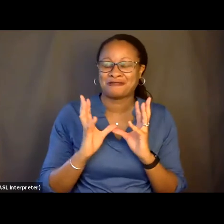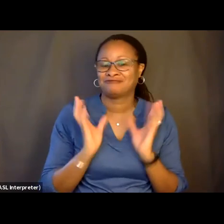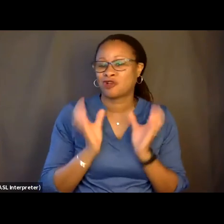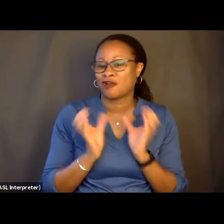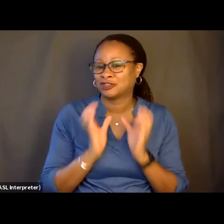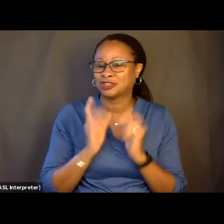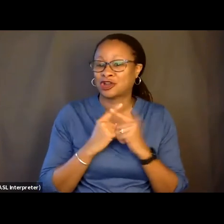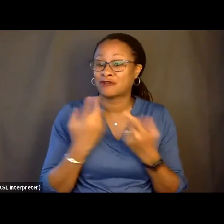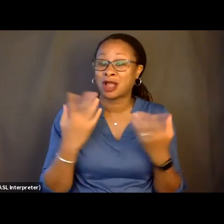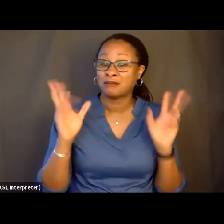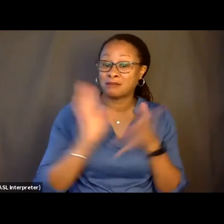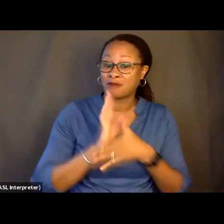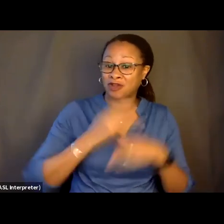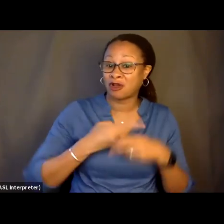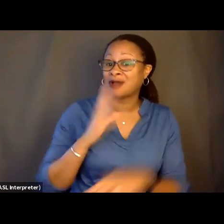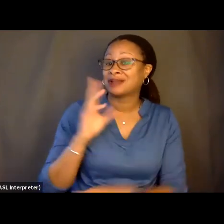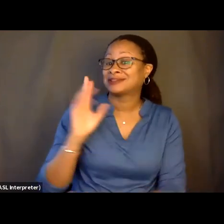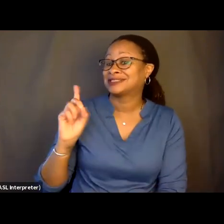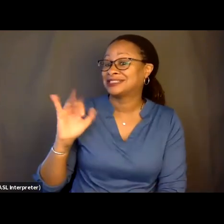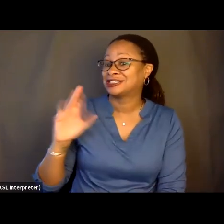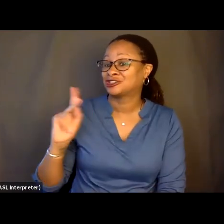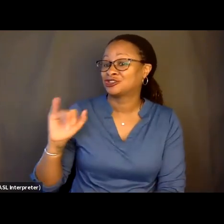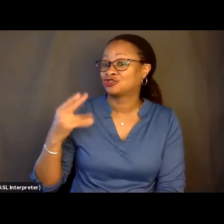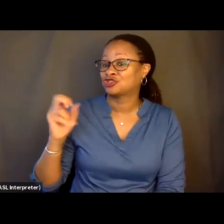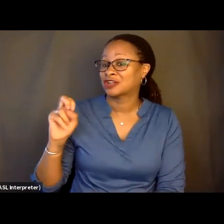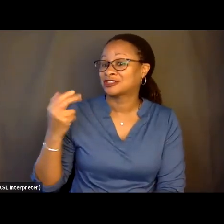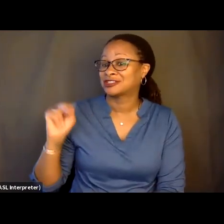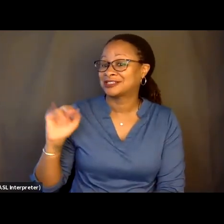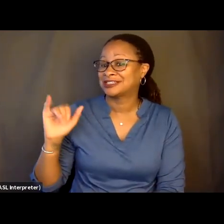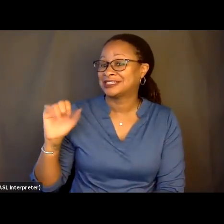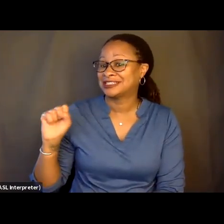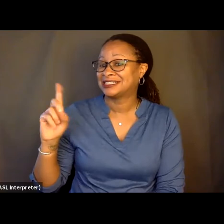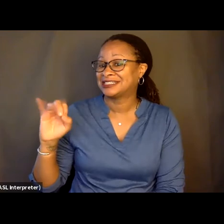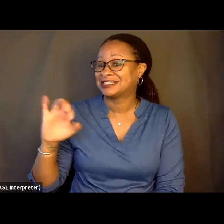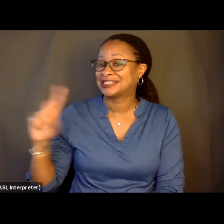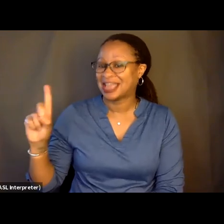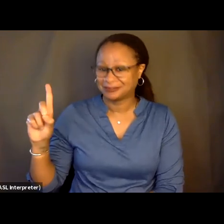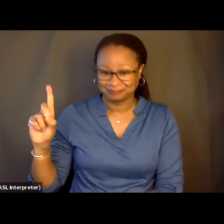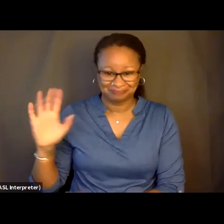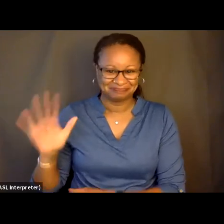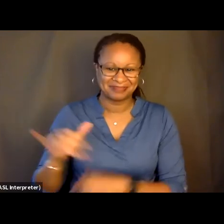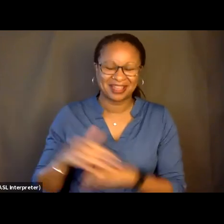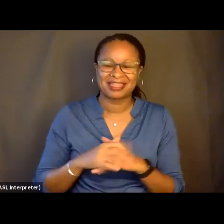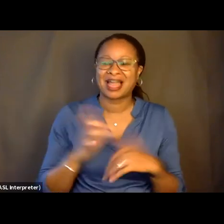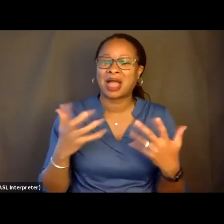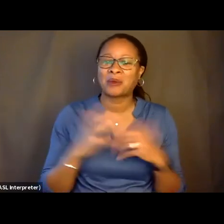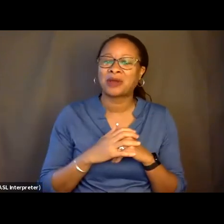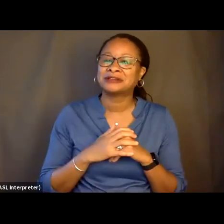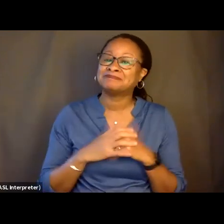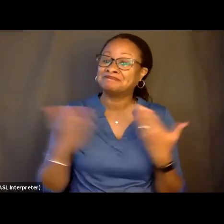But before we get started, I just wanted to introduce myself as always. My name is Cassidy Dimon.